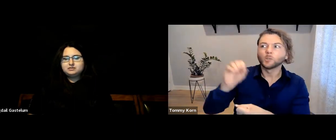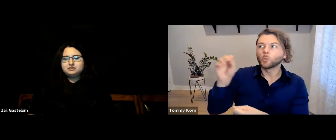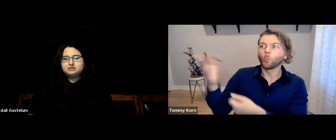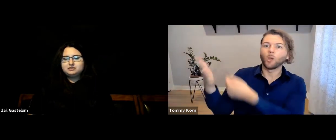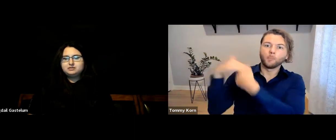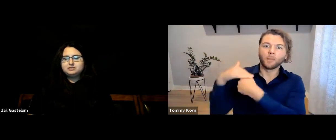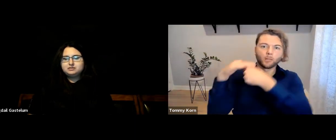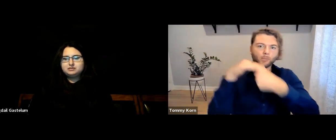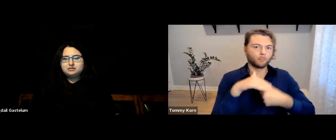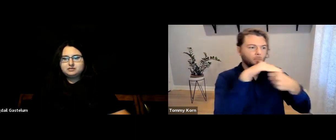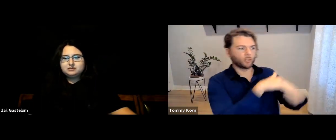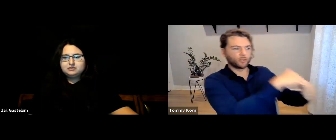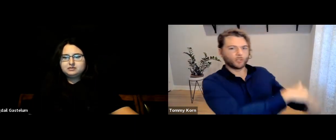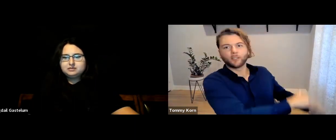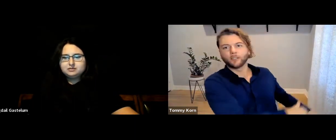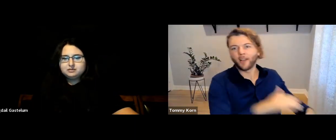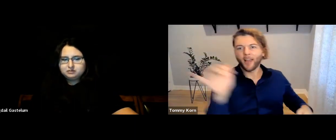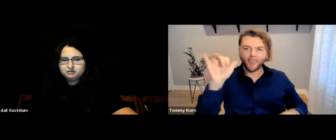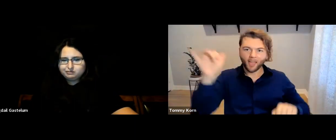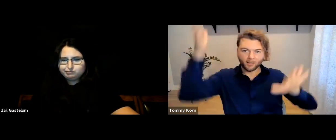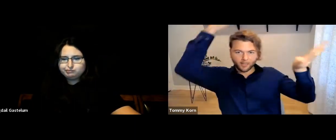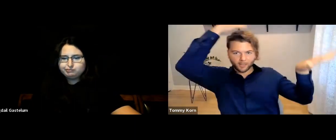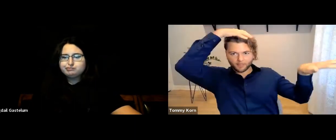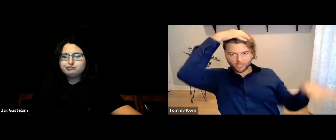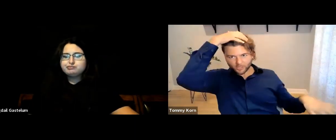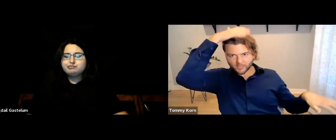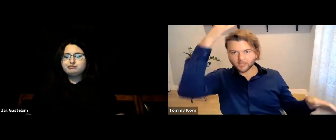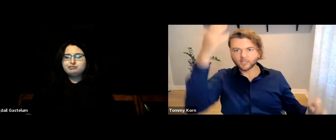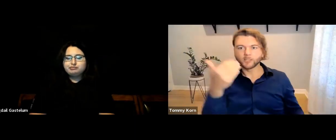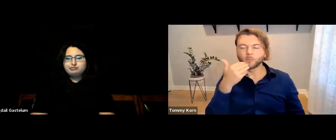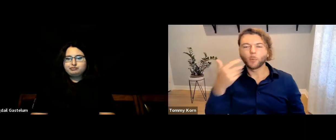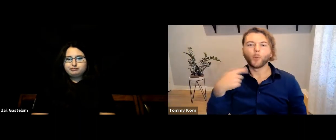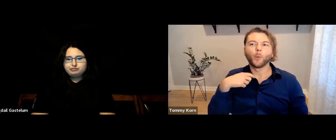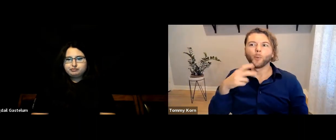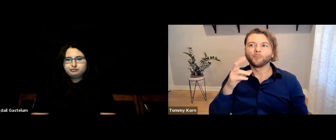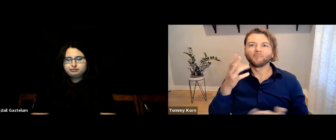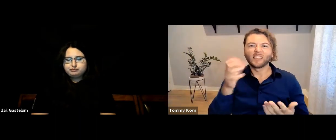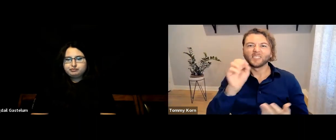then that oppression spreads. “Their hands on my head; my hand on other heads.”